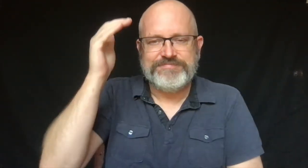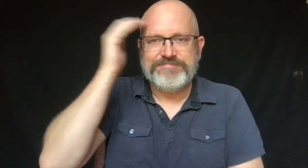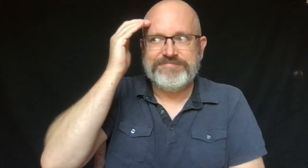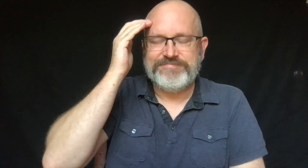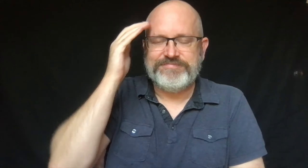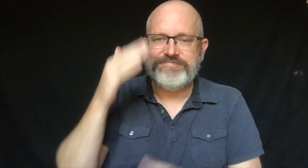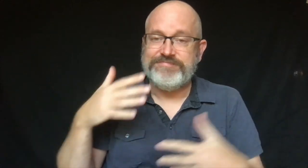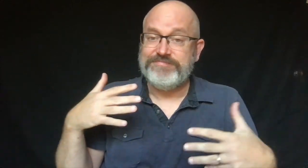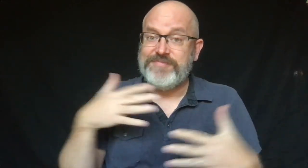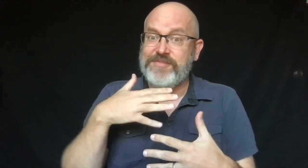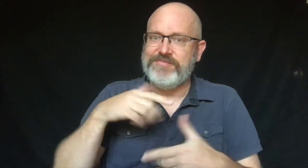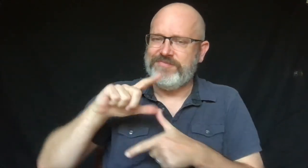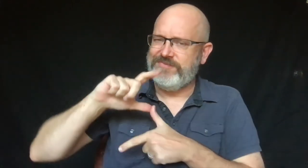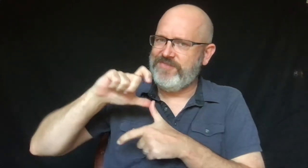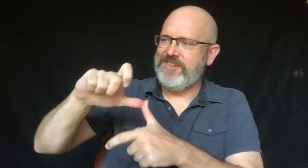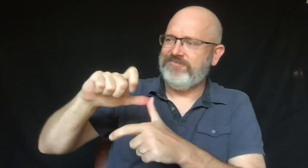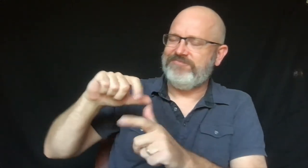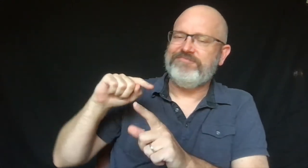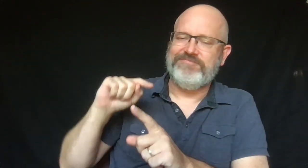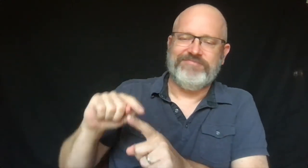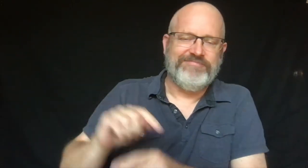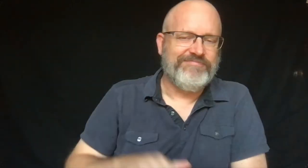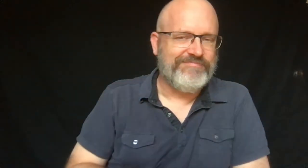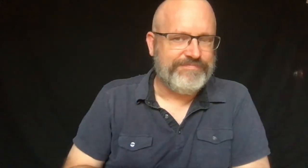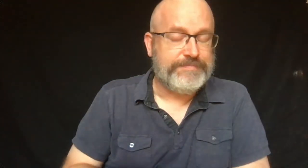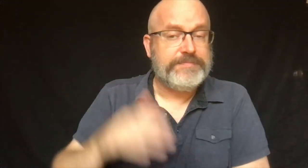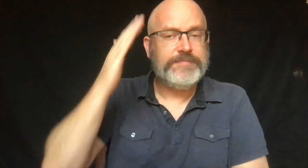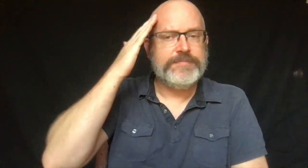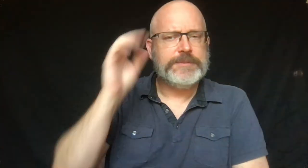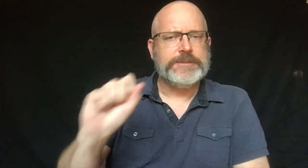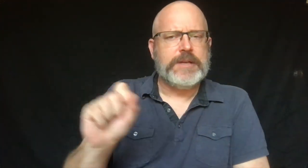His dad would hug and cuddle him.